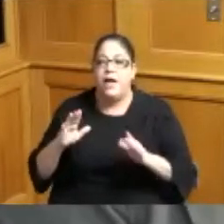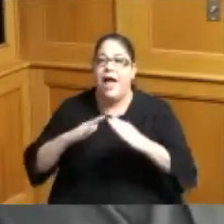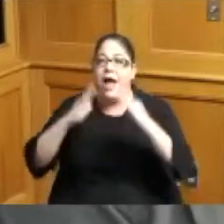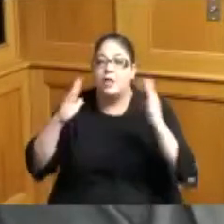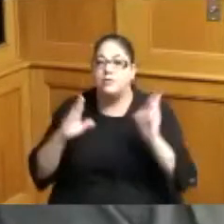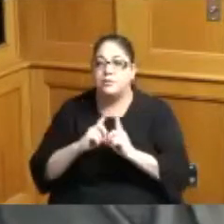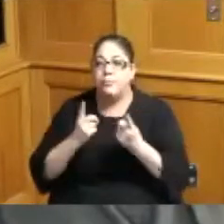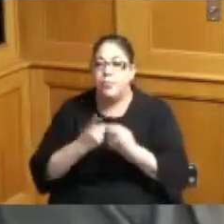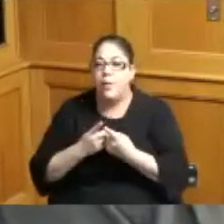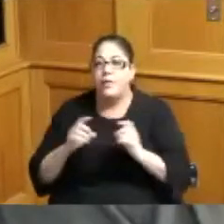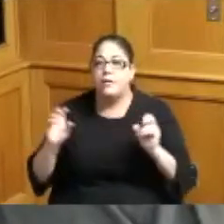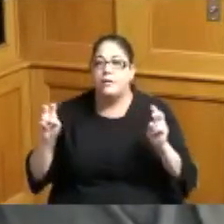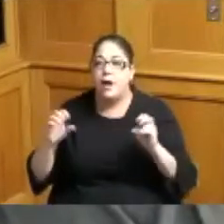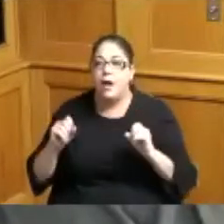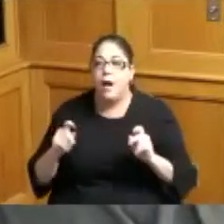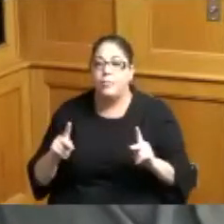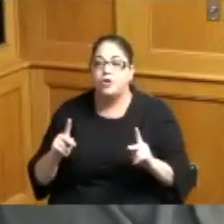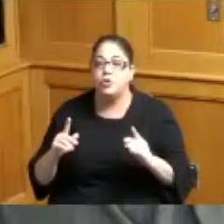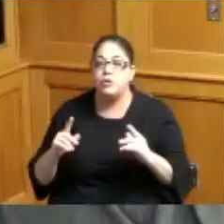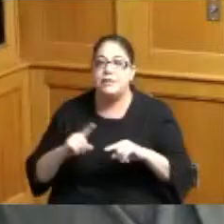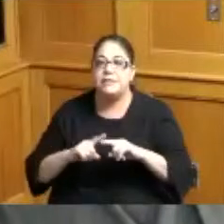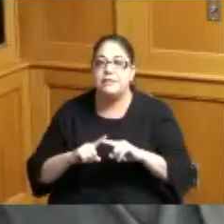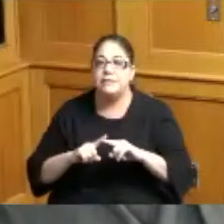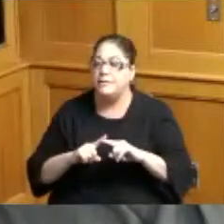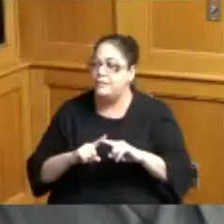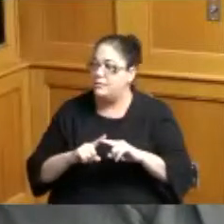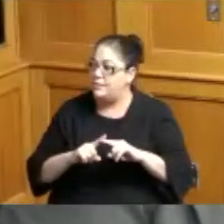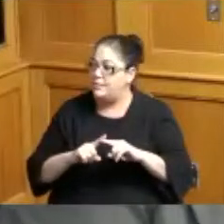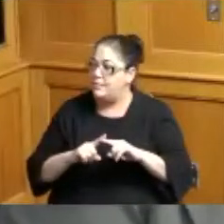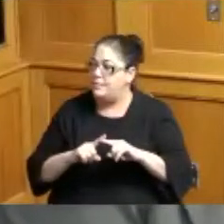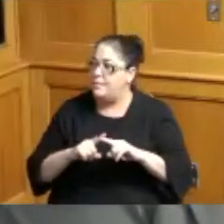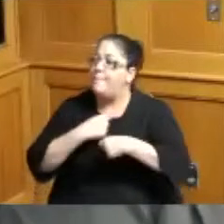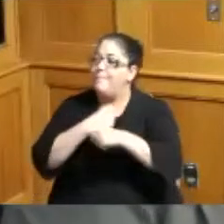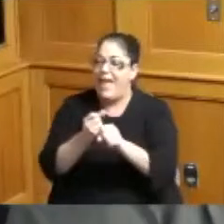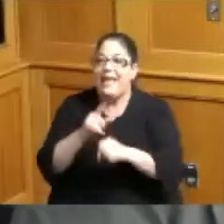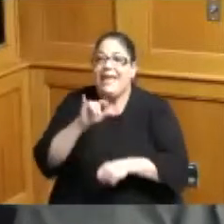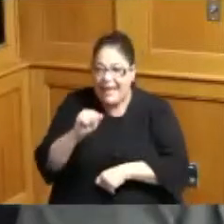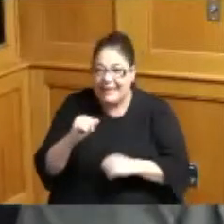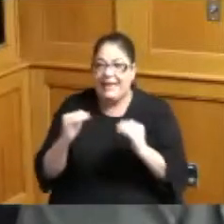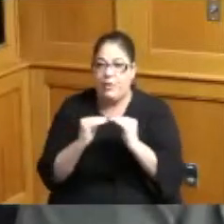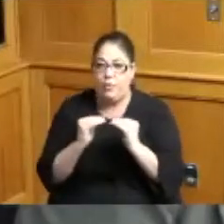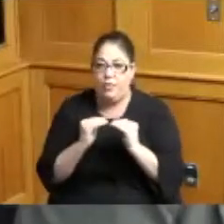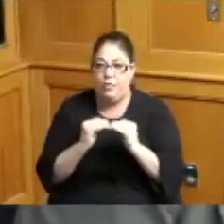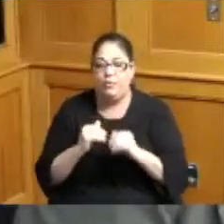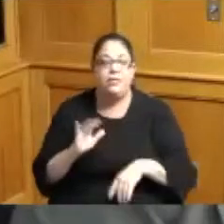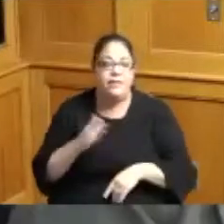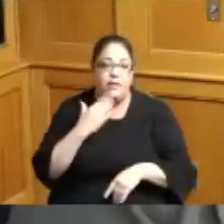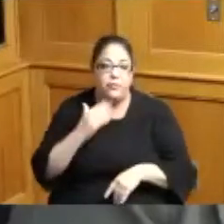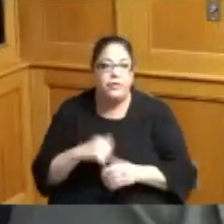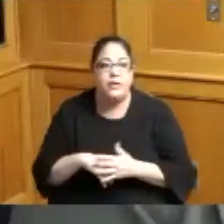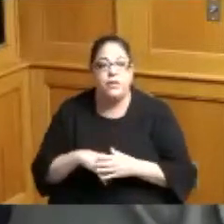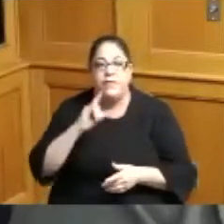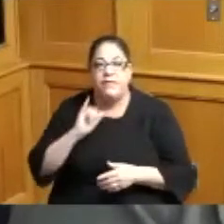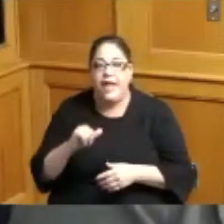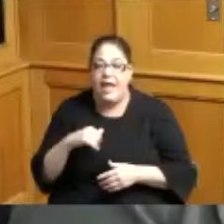and they have a report which I would like to I don't have it in front of me right now I want